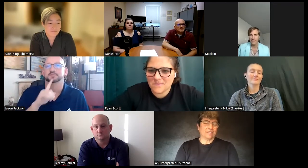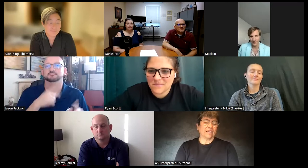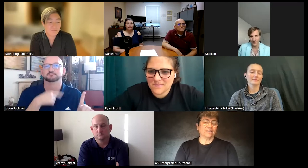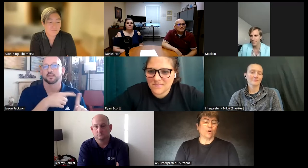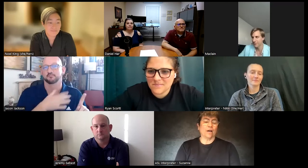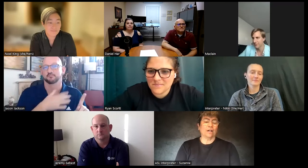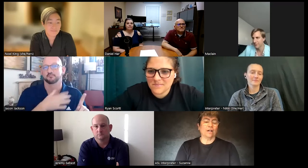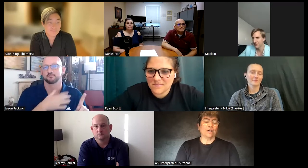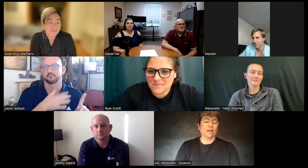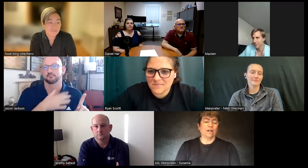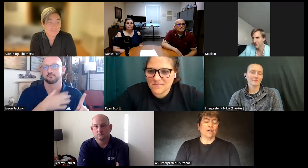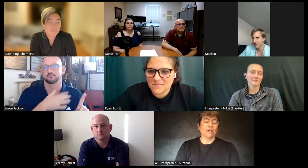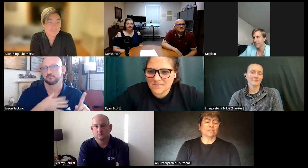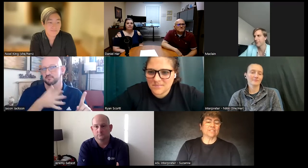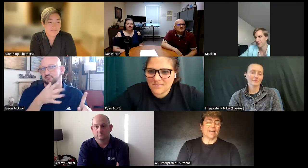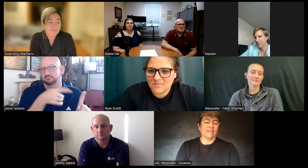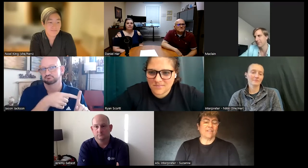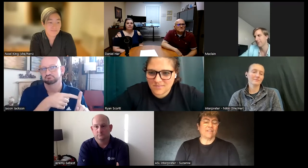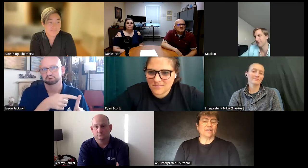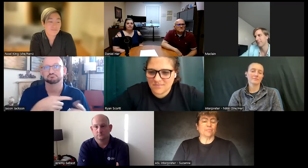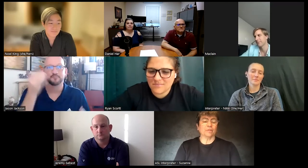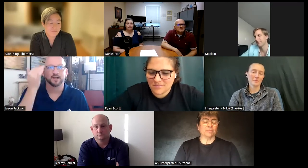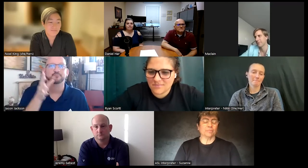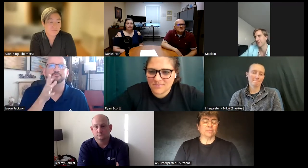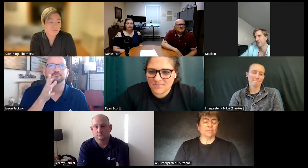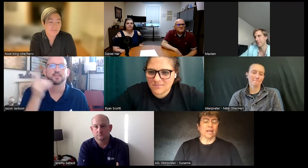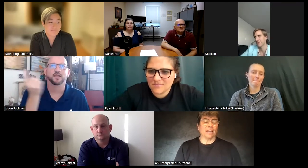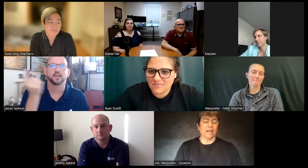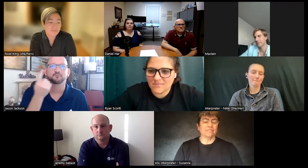like Noel was saying I've had different people in my life at different chapters